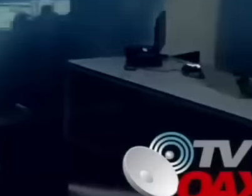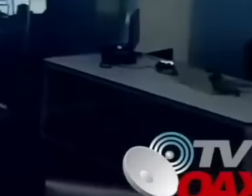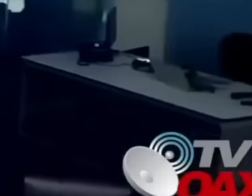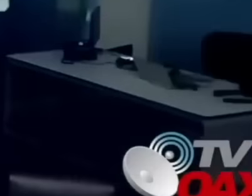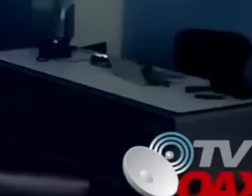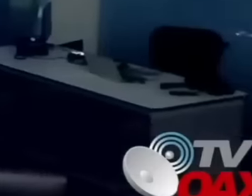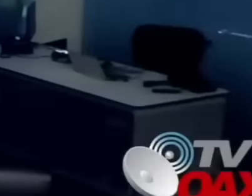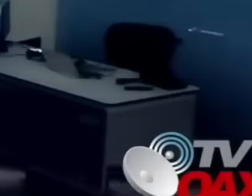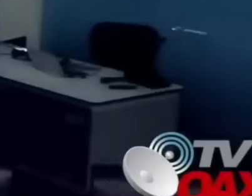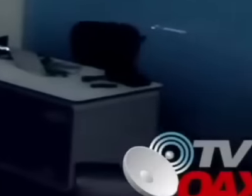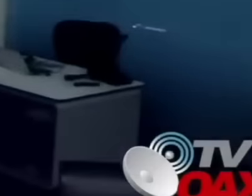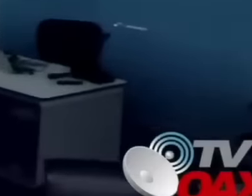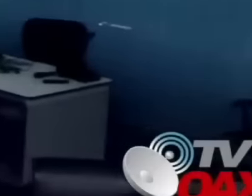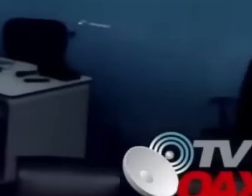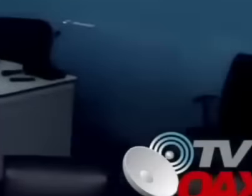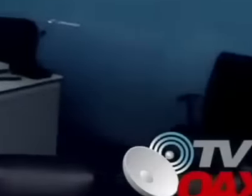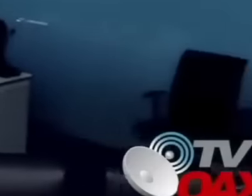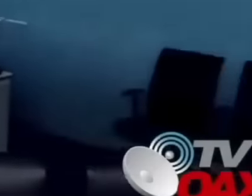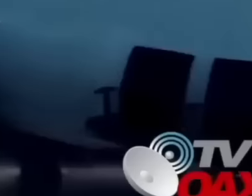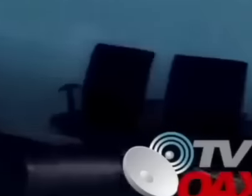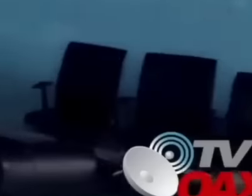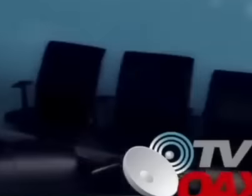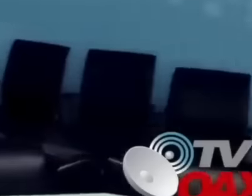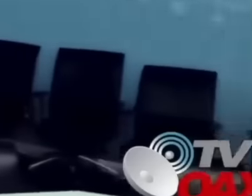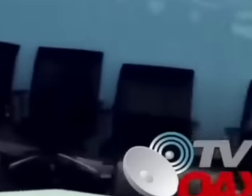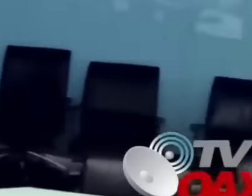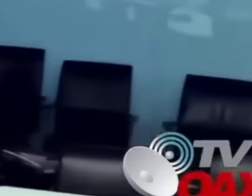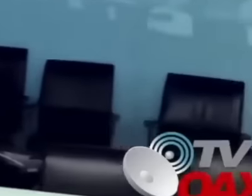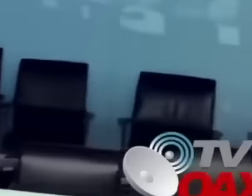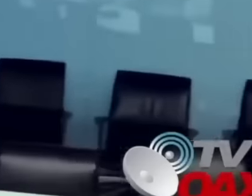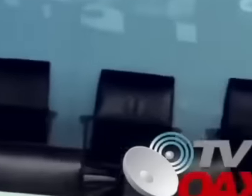such as border centers, airports and federal highways,